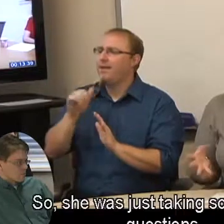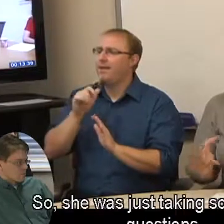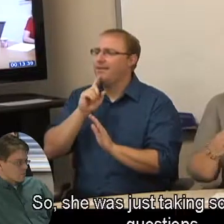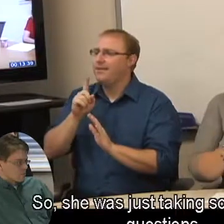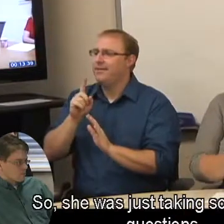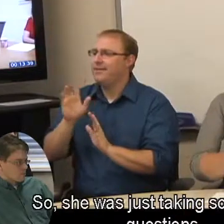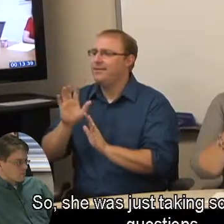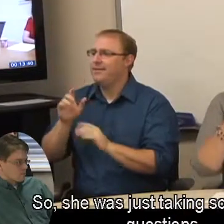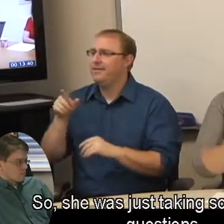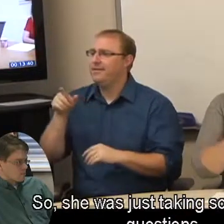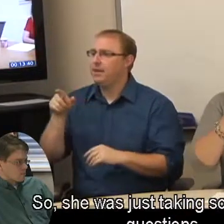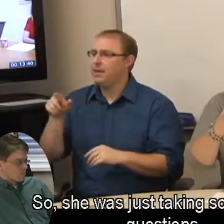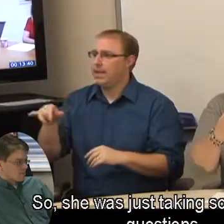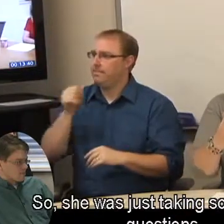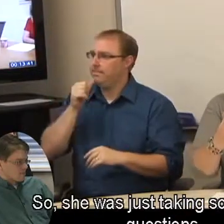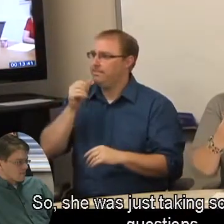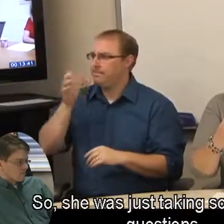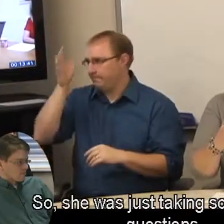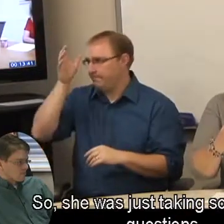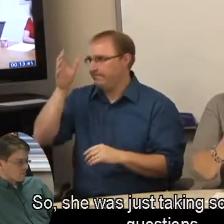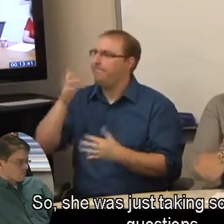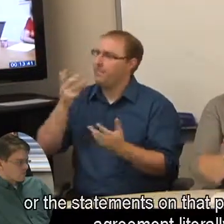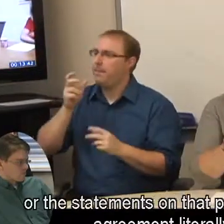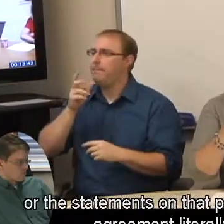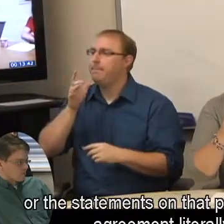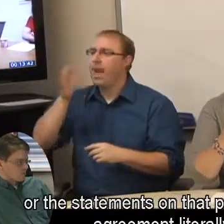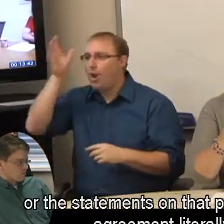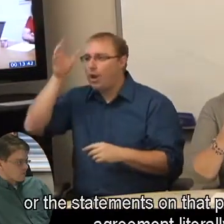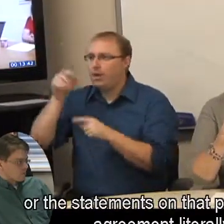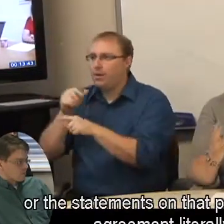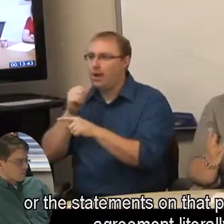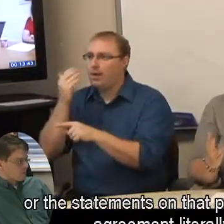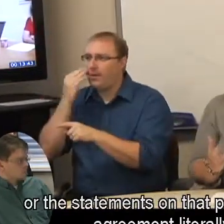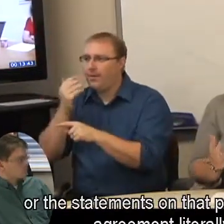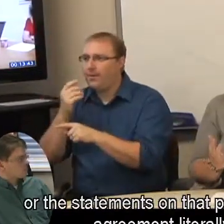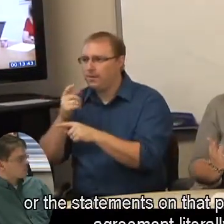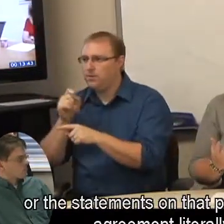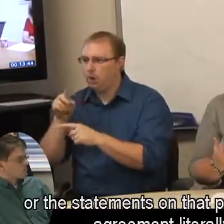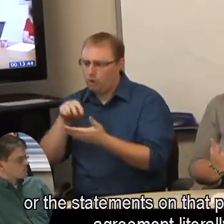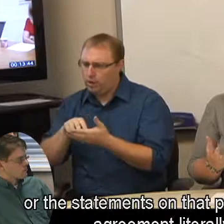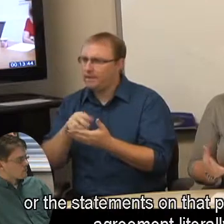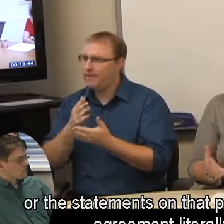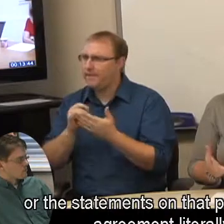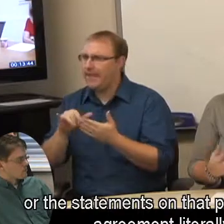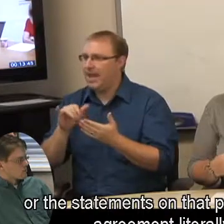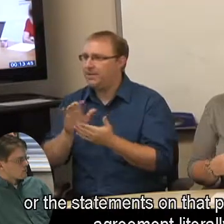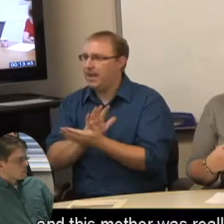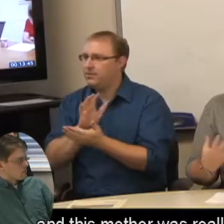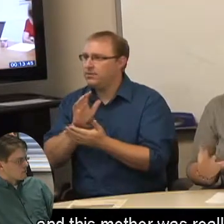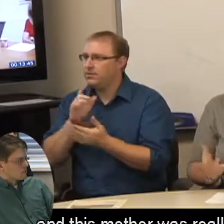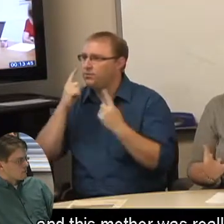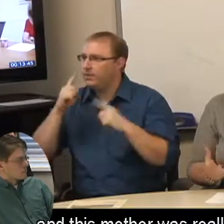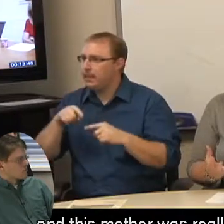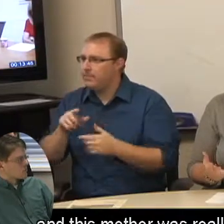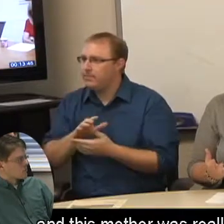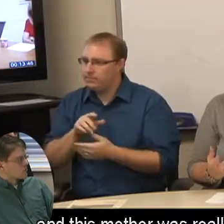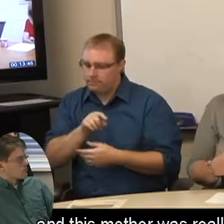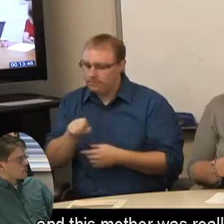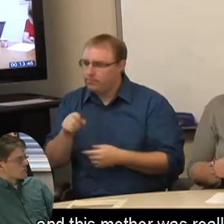So, she was just taking some of the questions or the statements on that participation agreement literally and this mother was really scared.